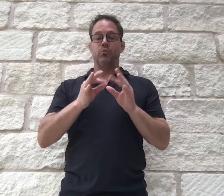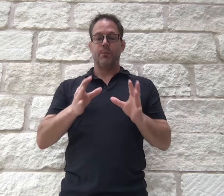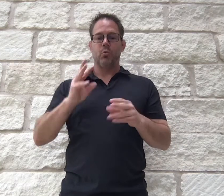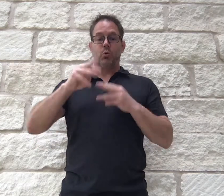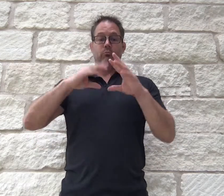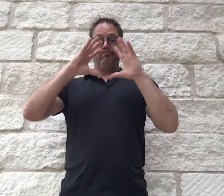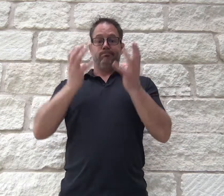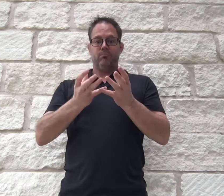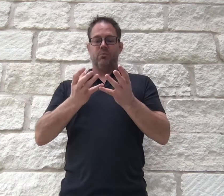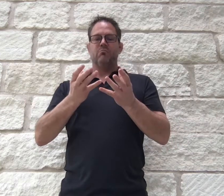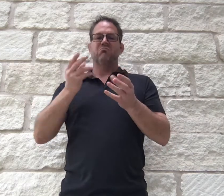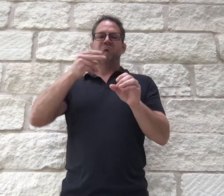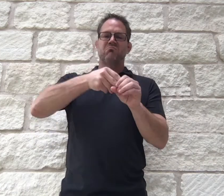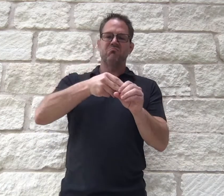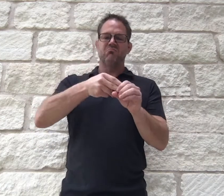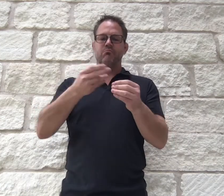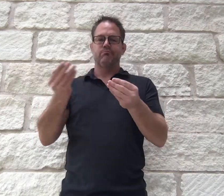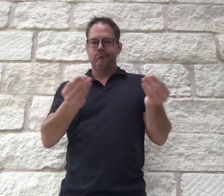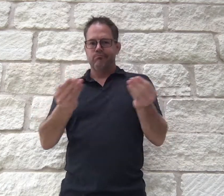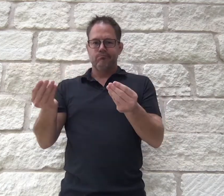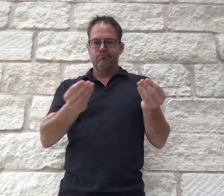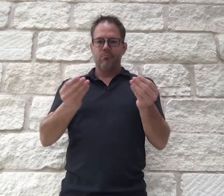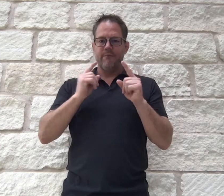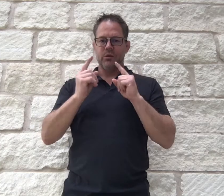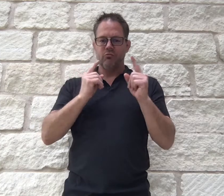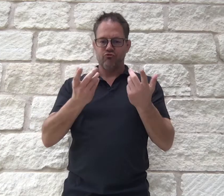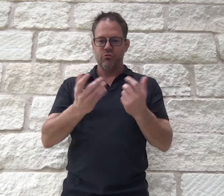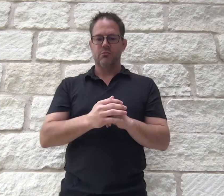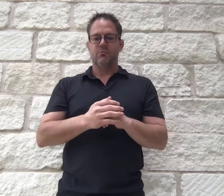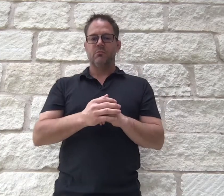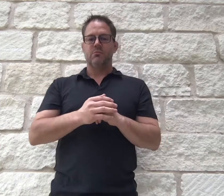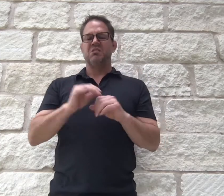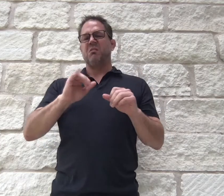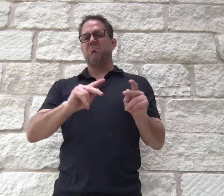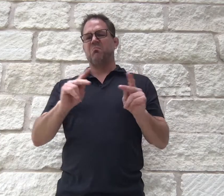anywhere in the world to facilitate the conversation. Whereas, the on-site or